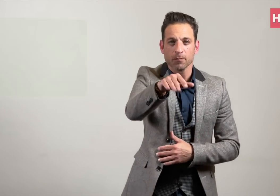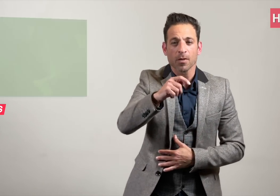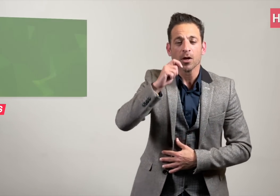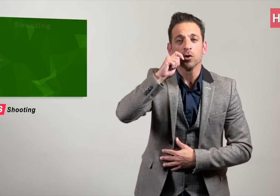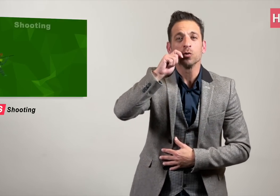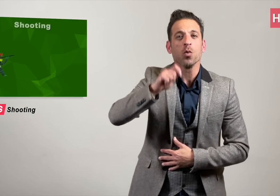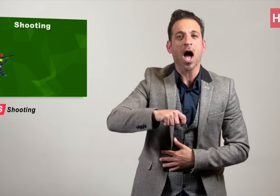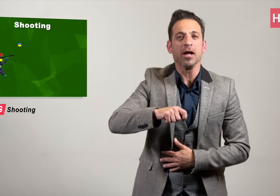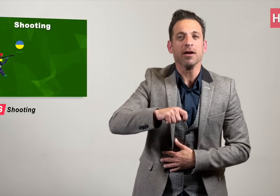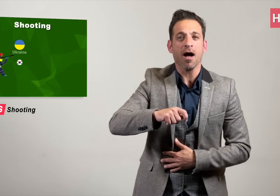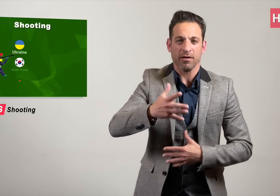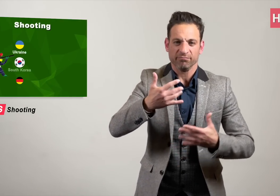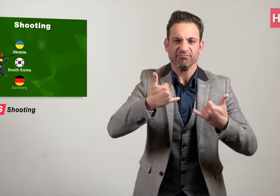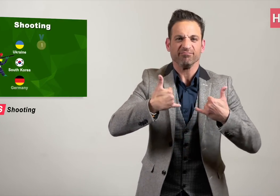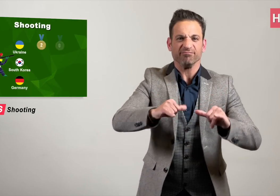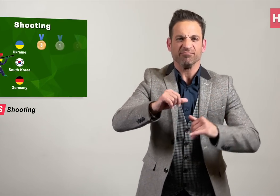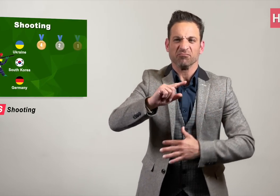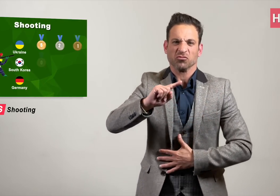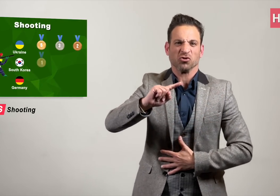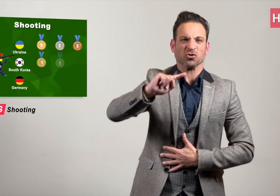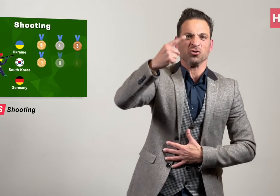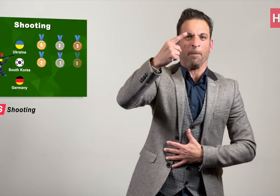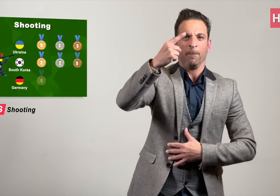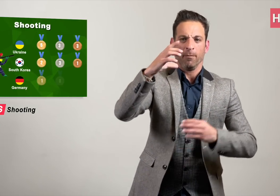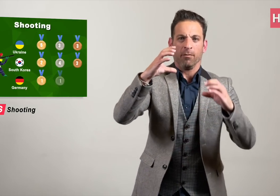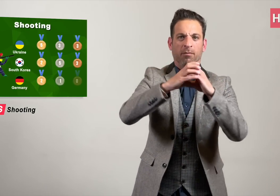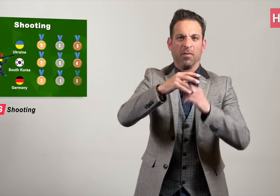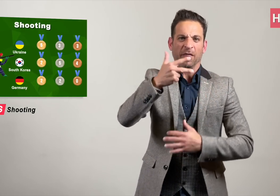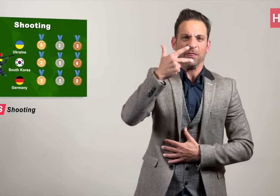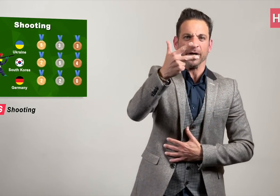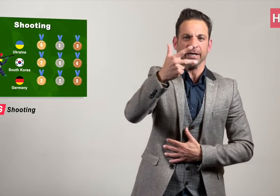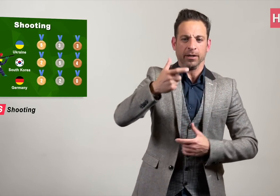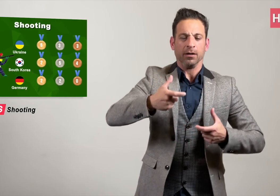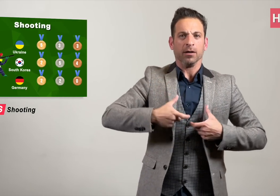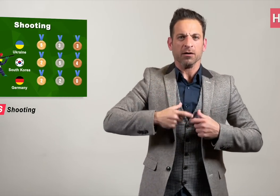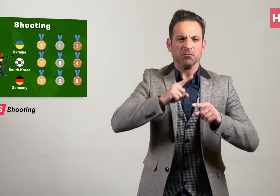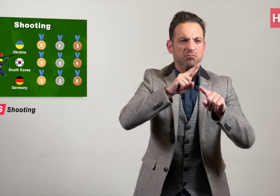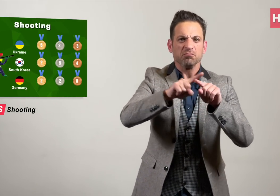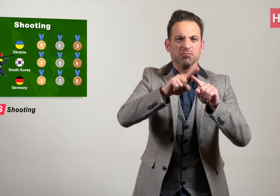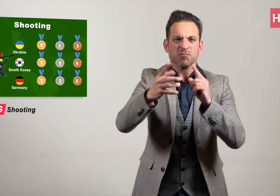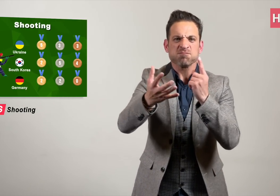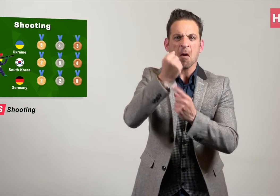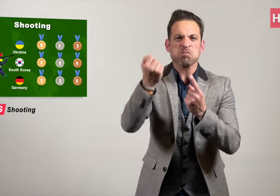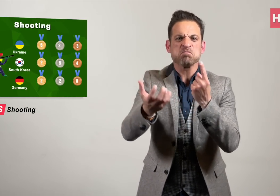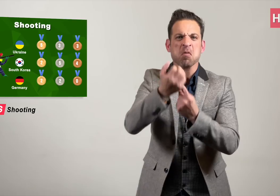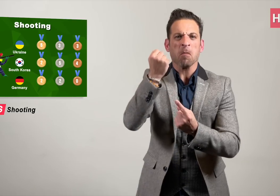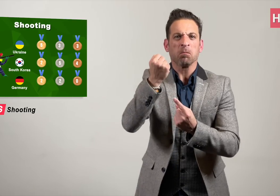Ukraine still placed first on the top three medals table.